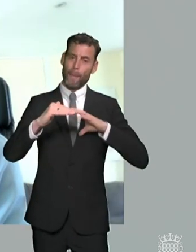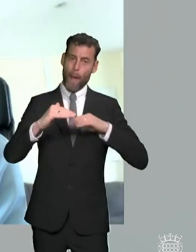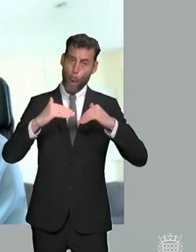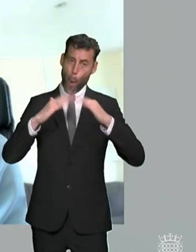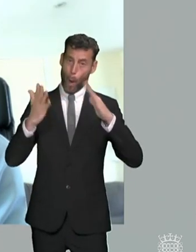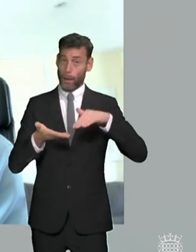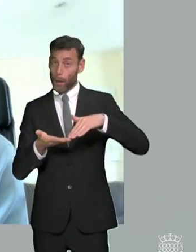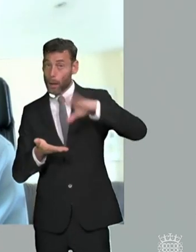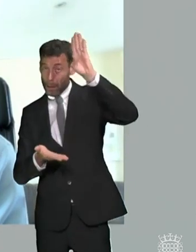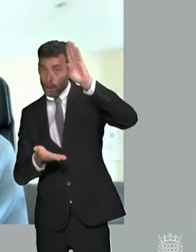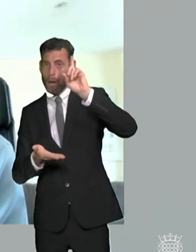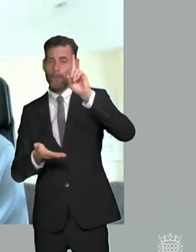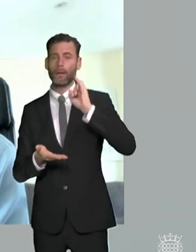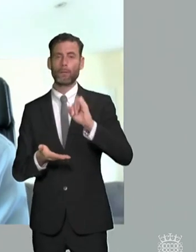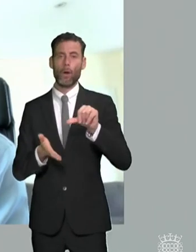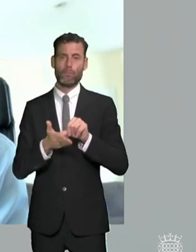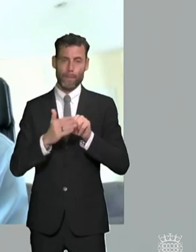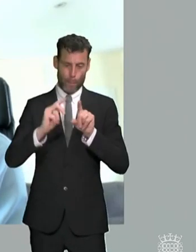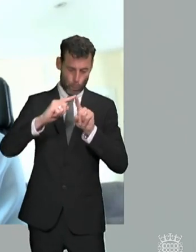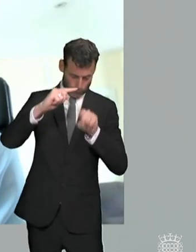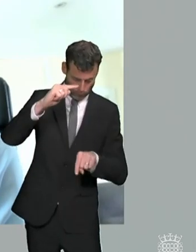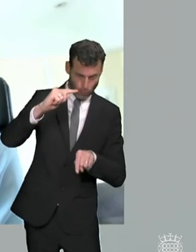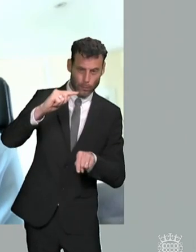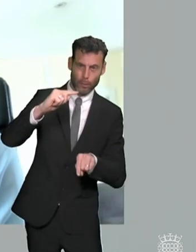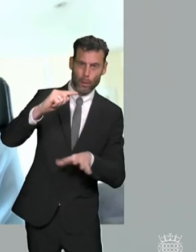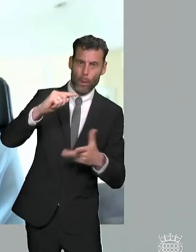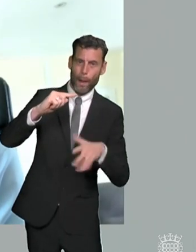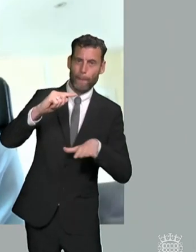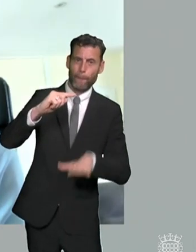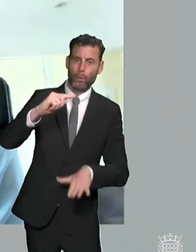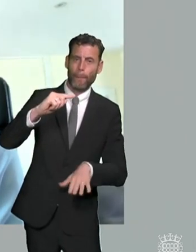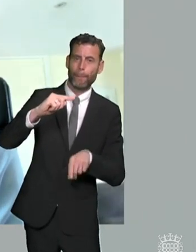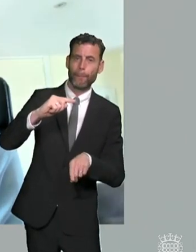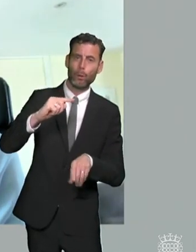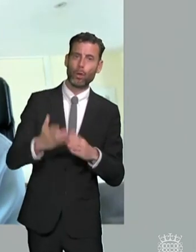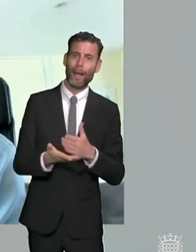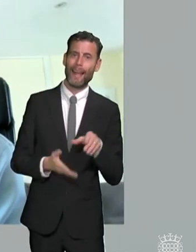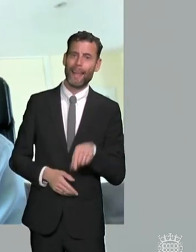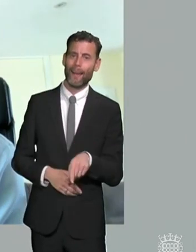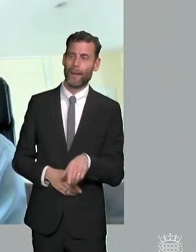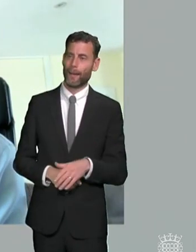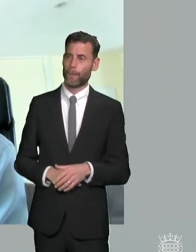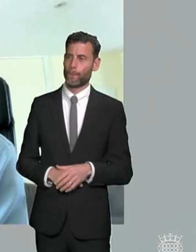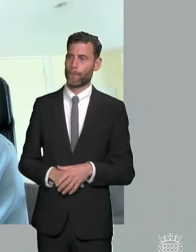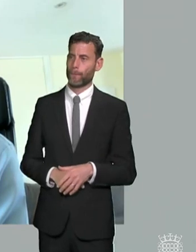and and sadly um you know it's too many people have ended up way below where